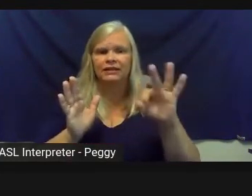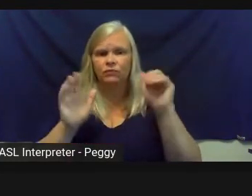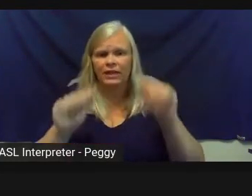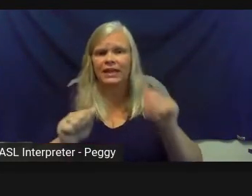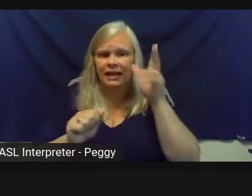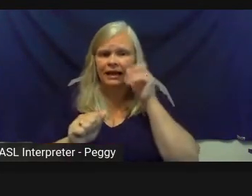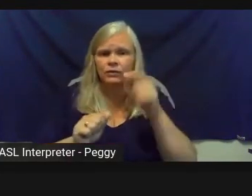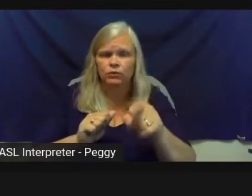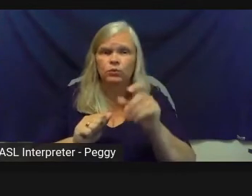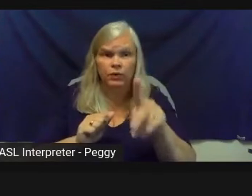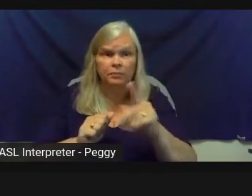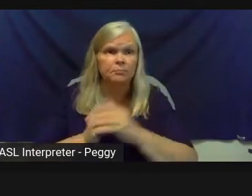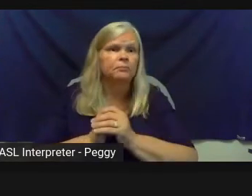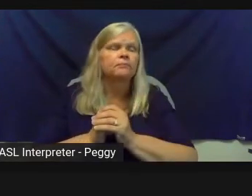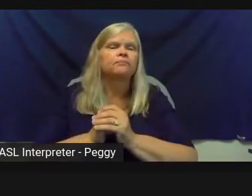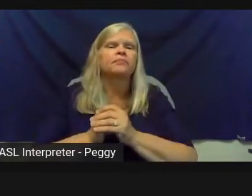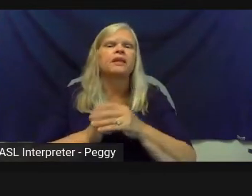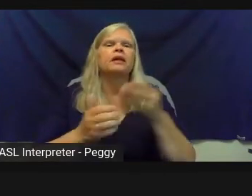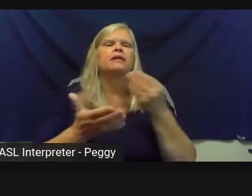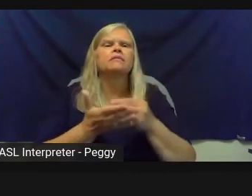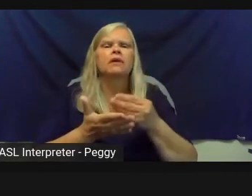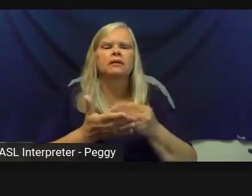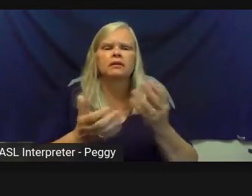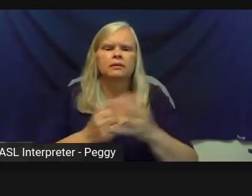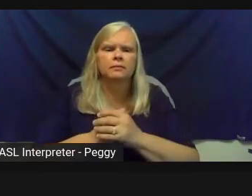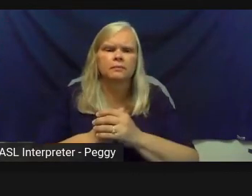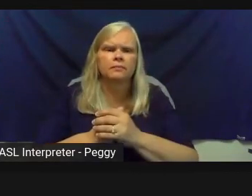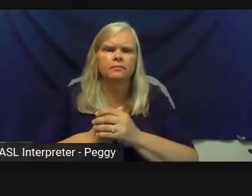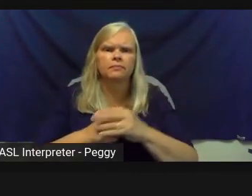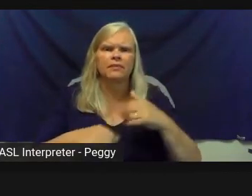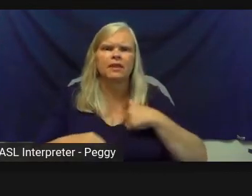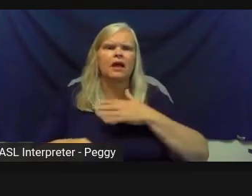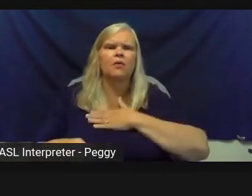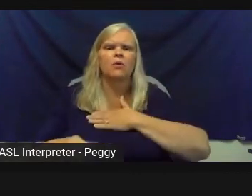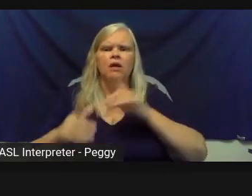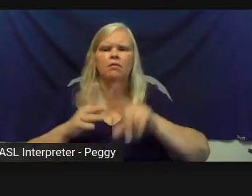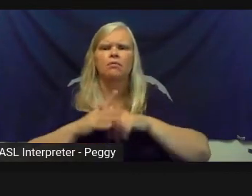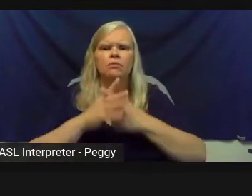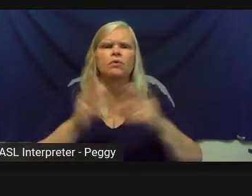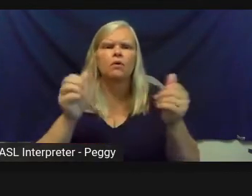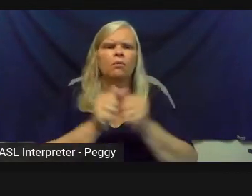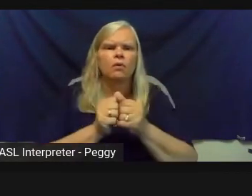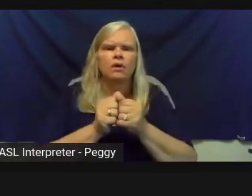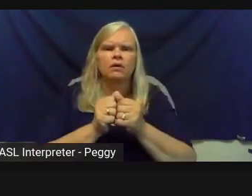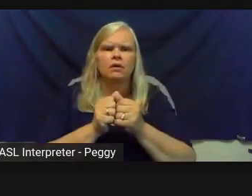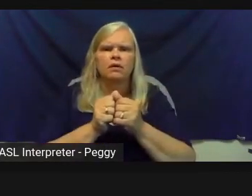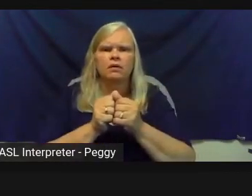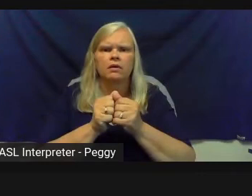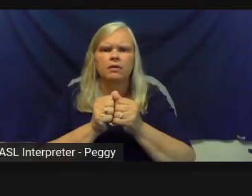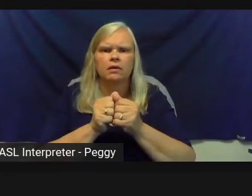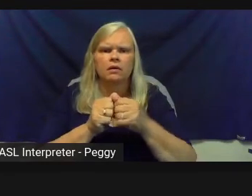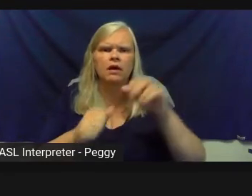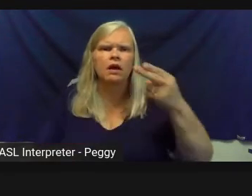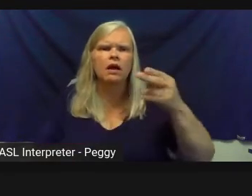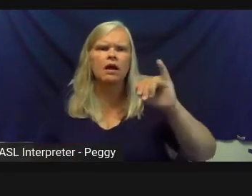So funding, I would like to just start off by saying-- highlighting a few state resources, and then I'll turn